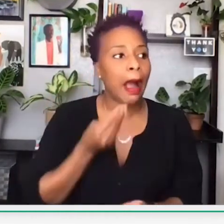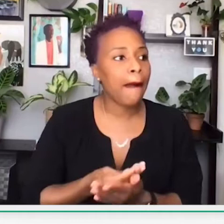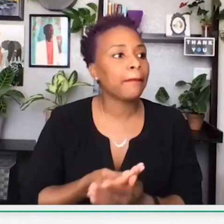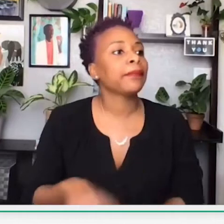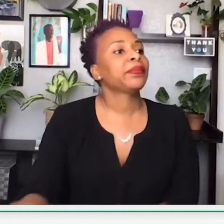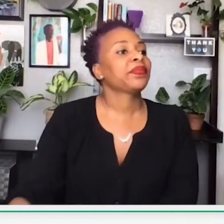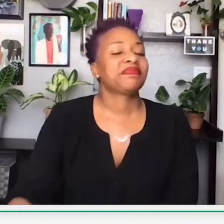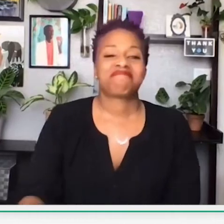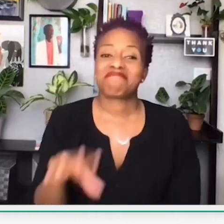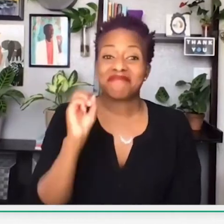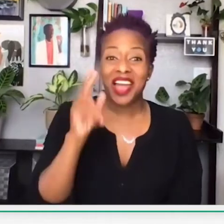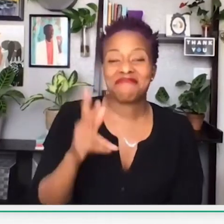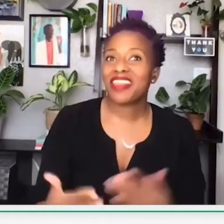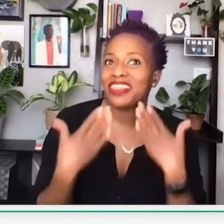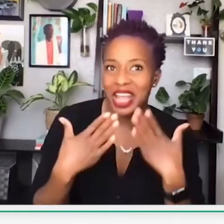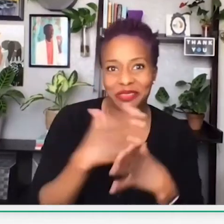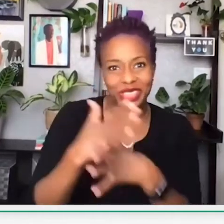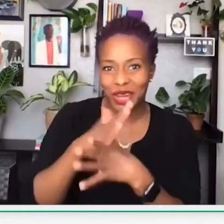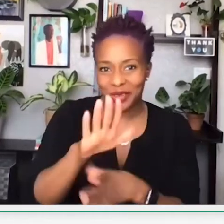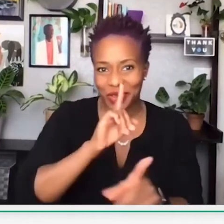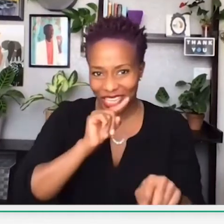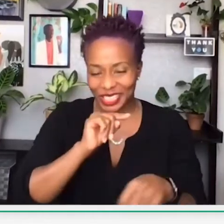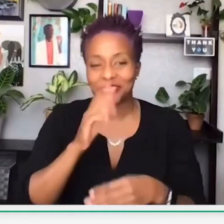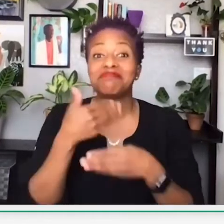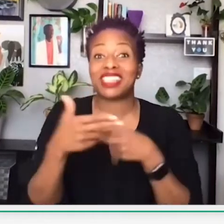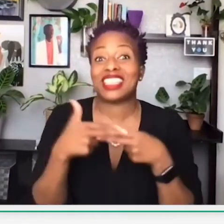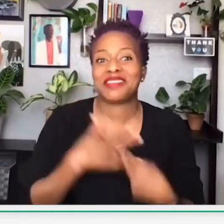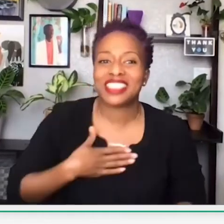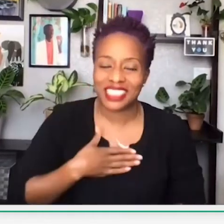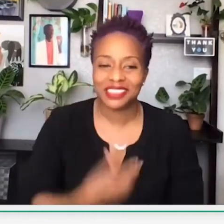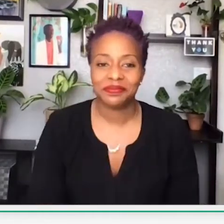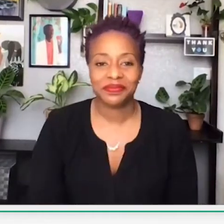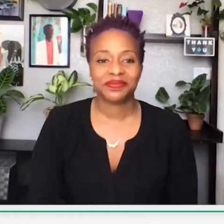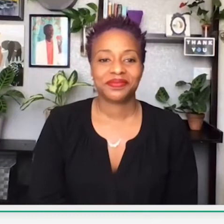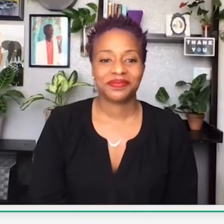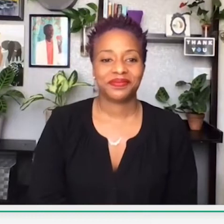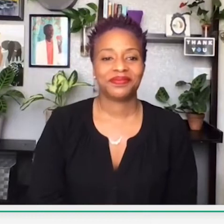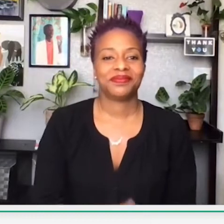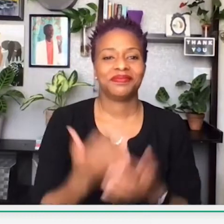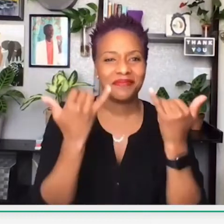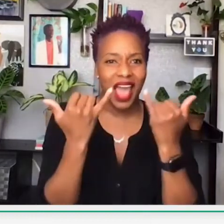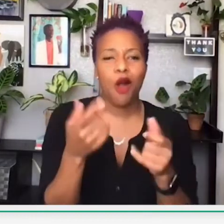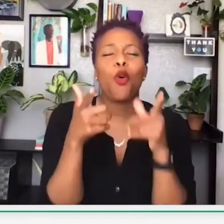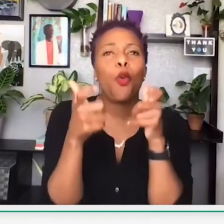of my income and keep that in my home. Thank you for sharing your comments. Thank you, thank you.